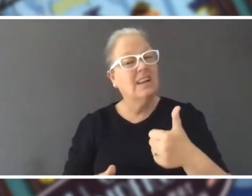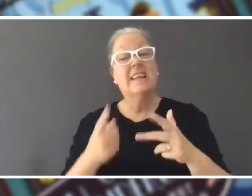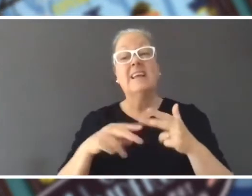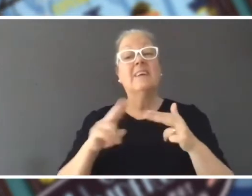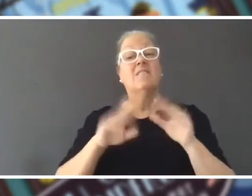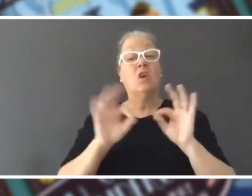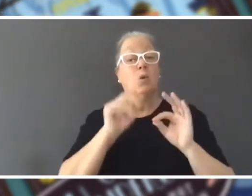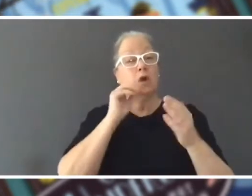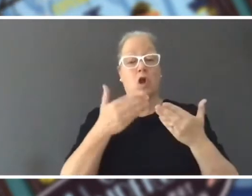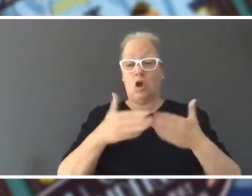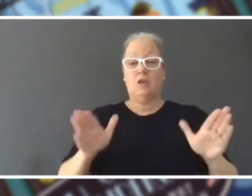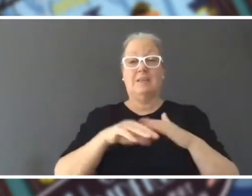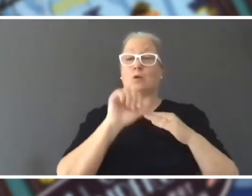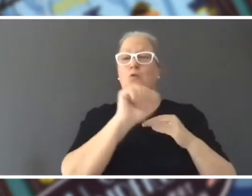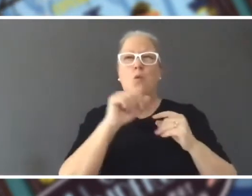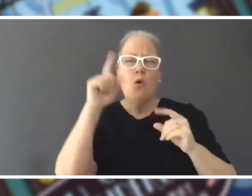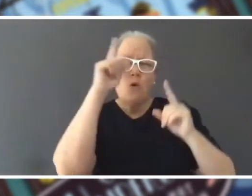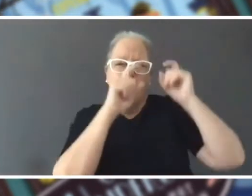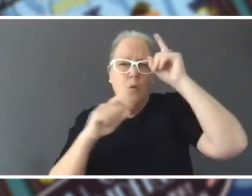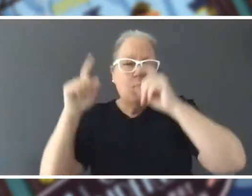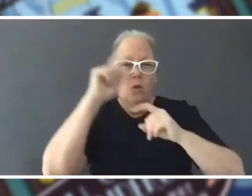and I do love the name of the coffee shop in your town, it's called,